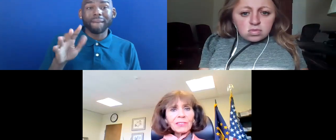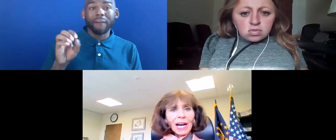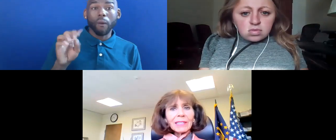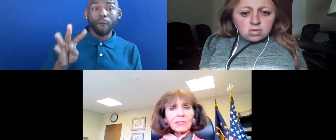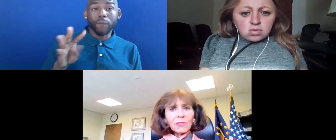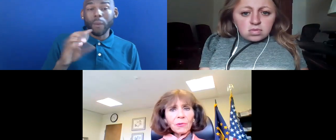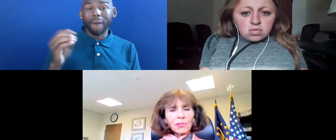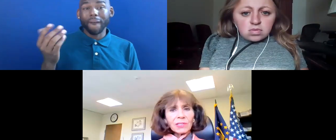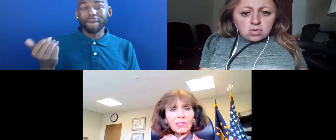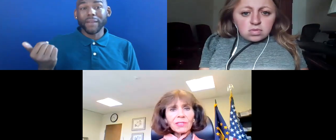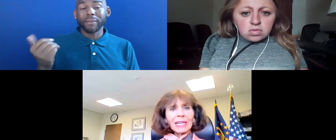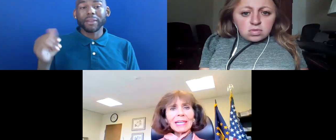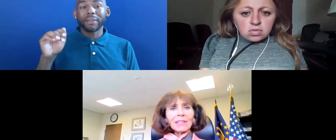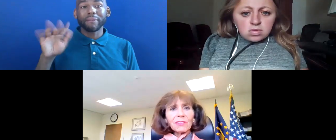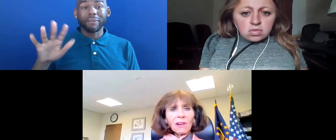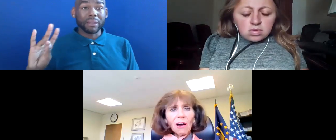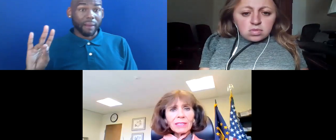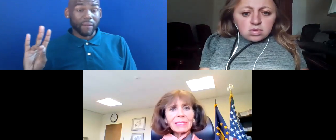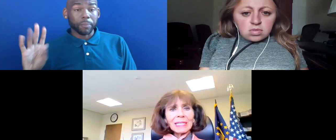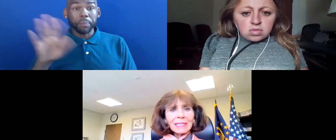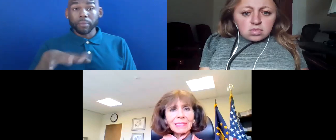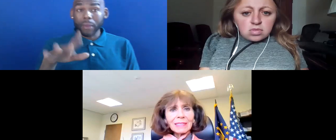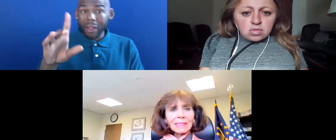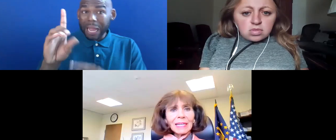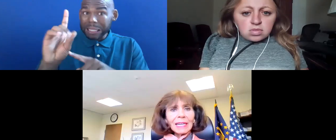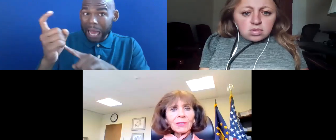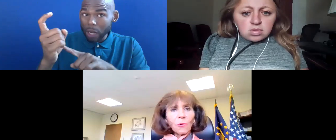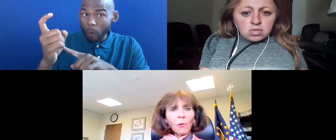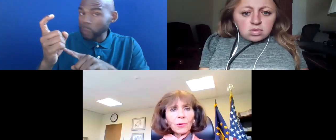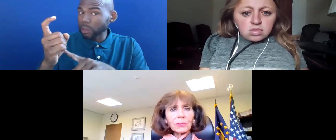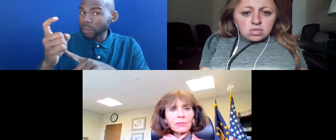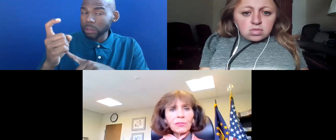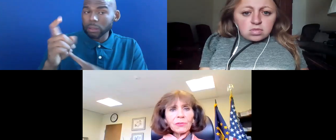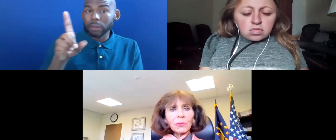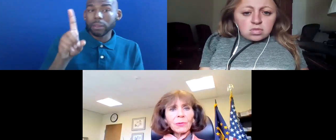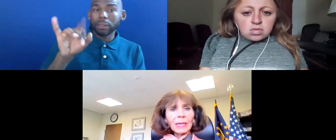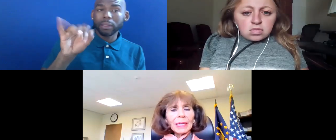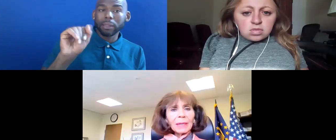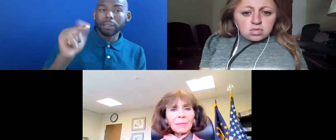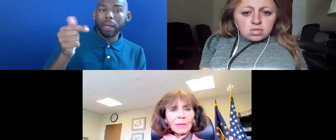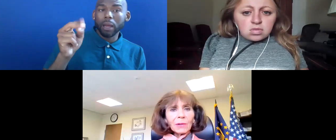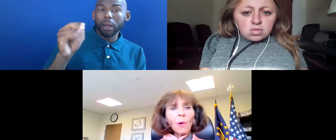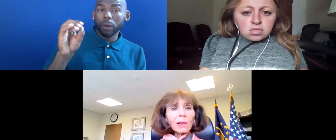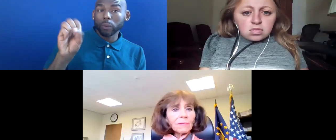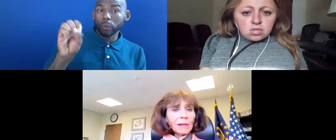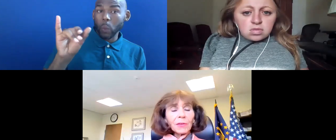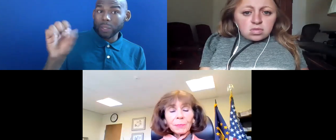A DIAGNOSIS IS NOT NEEDED IN ORDER TO QUALIFY FOR THE